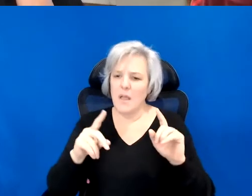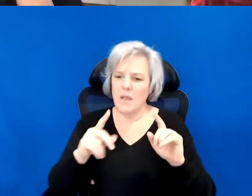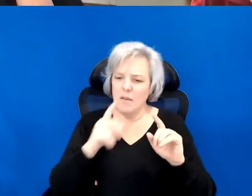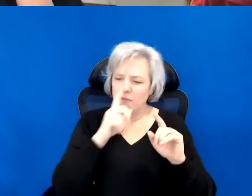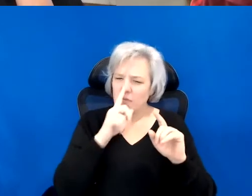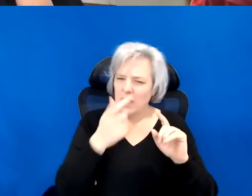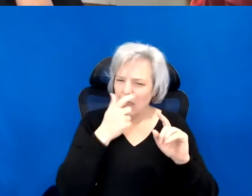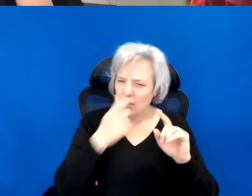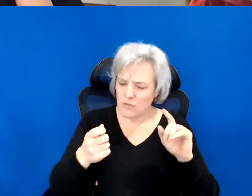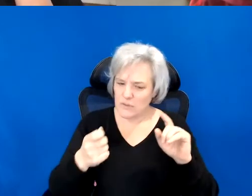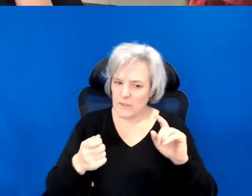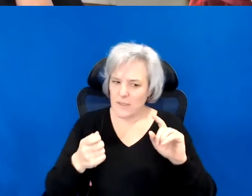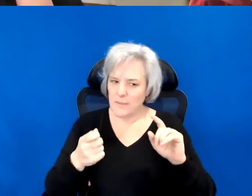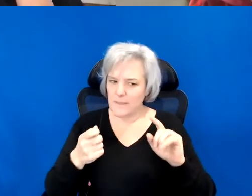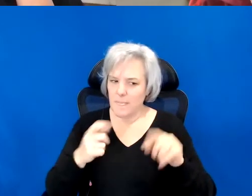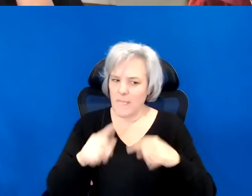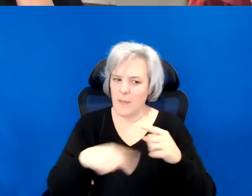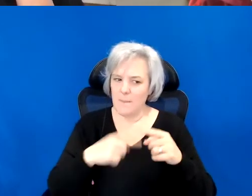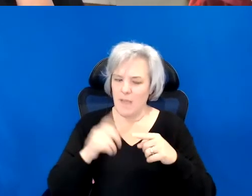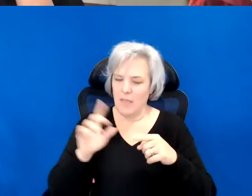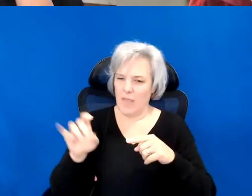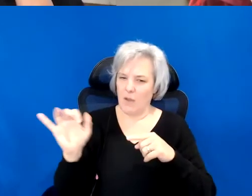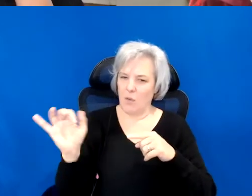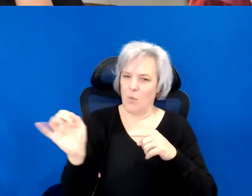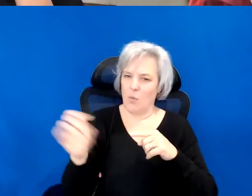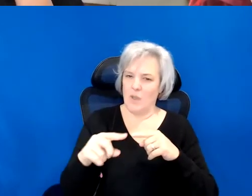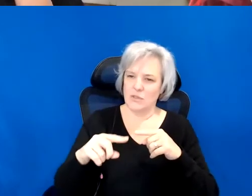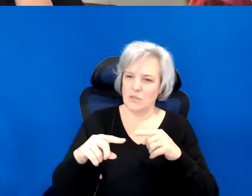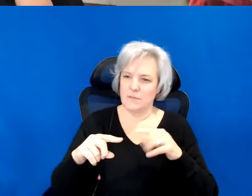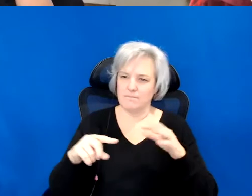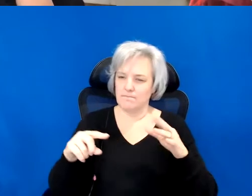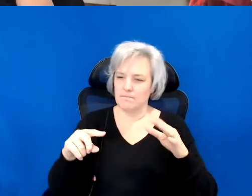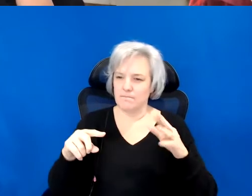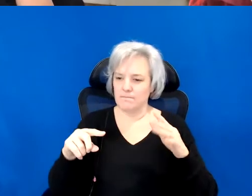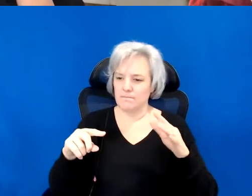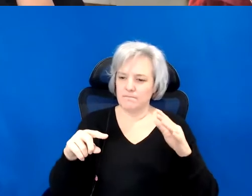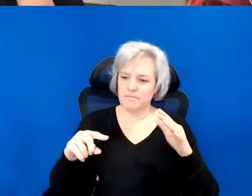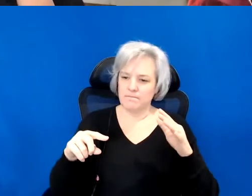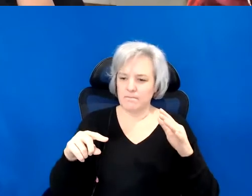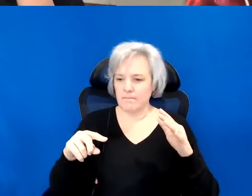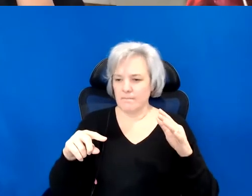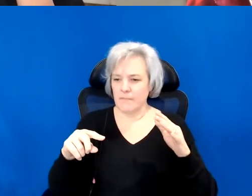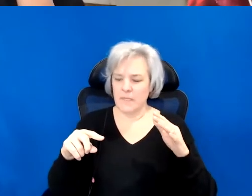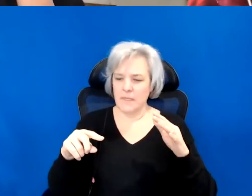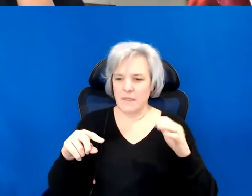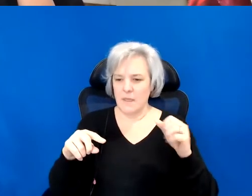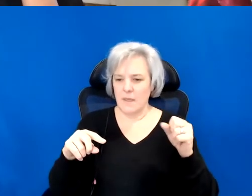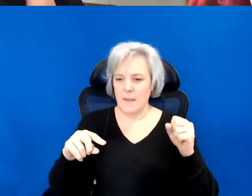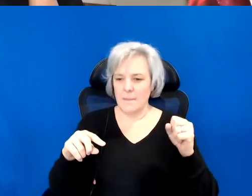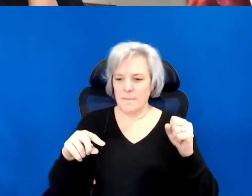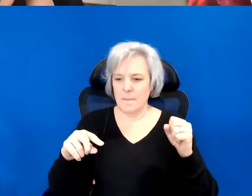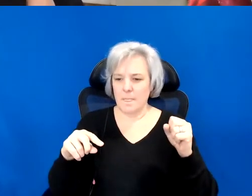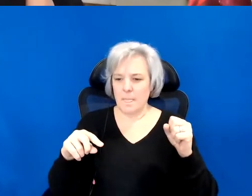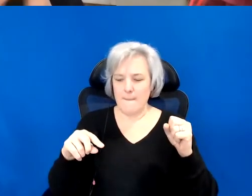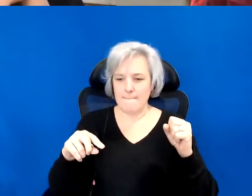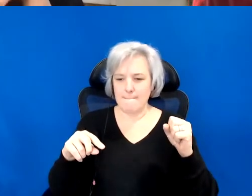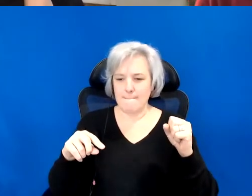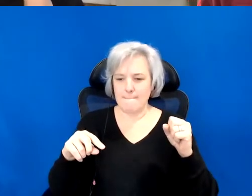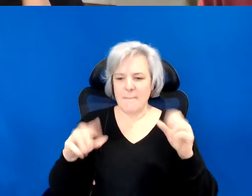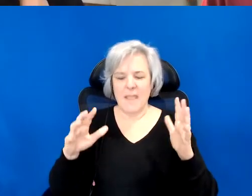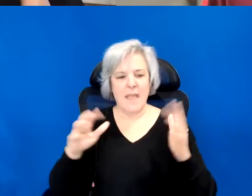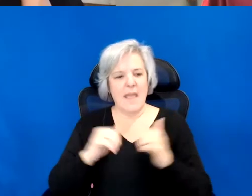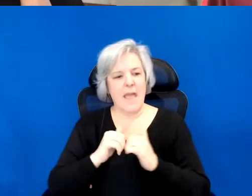about that question. Of the many, the way that we can read that